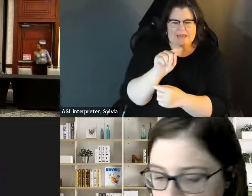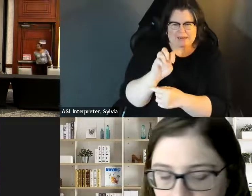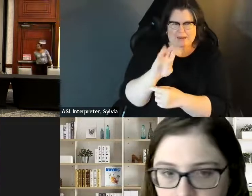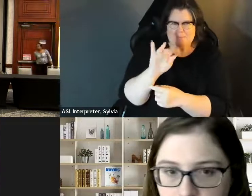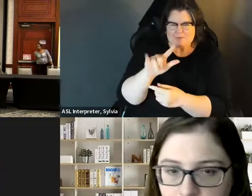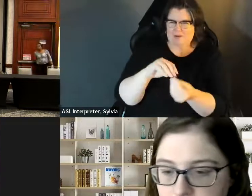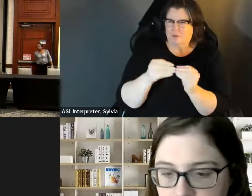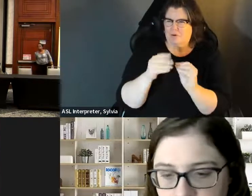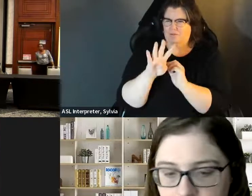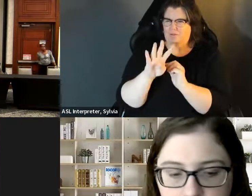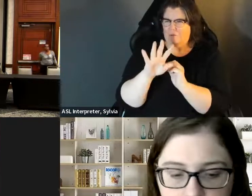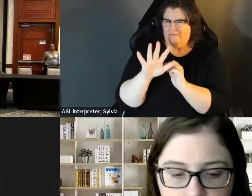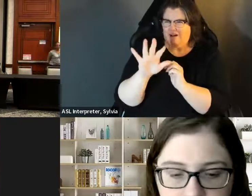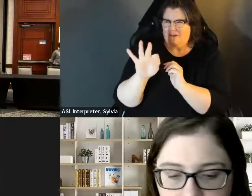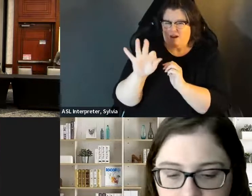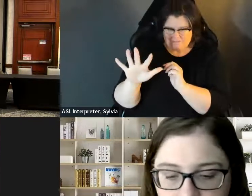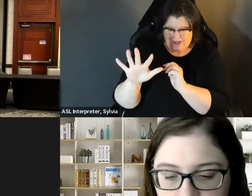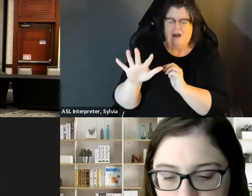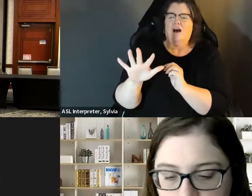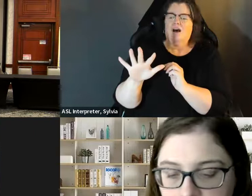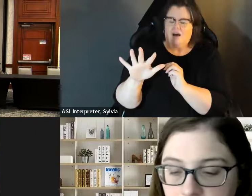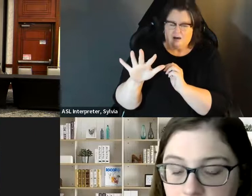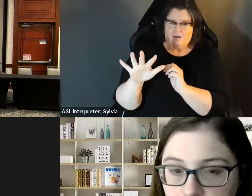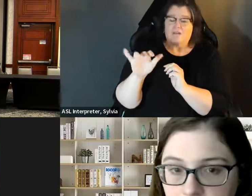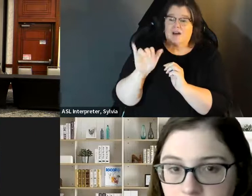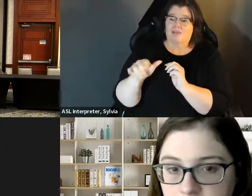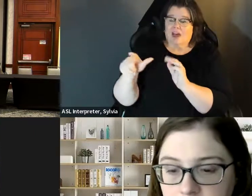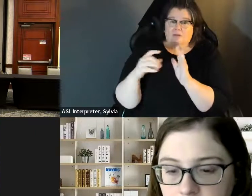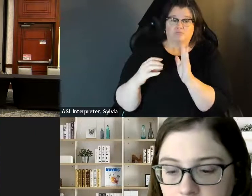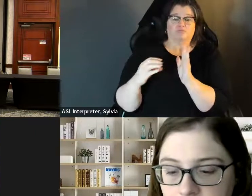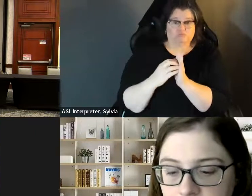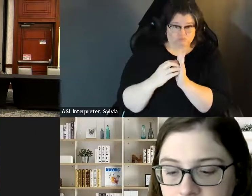is that Senator bob Casey of Pennsylvania introduced legislation in July. It's Senate bill 4595. It's a very